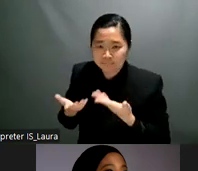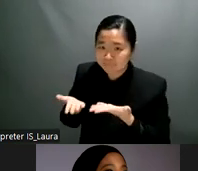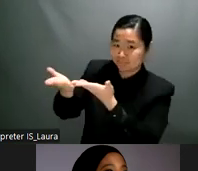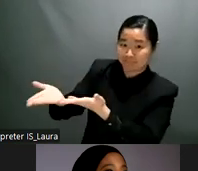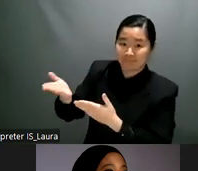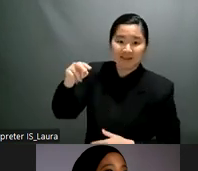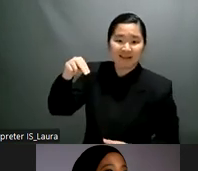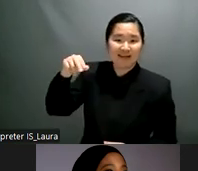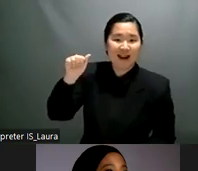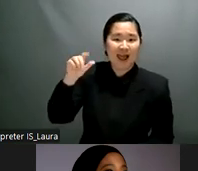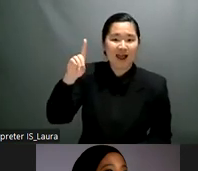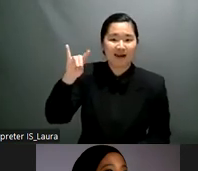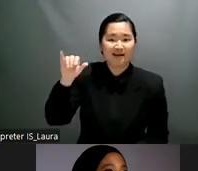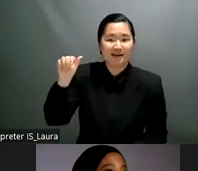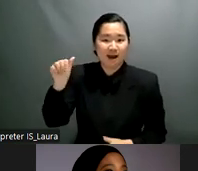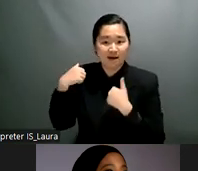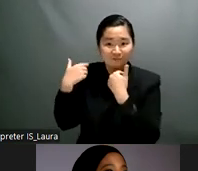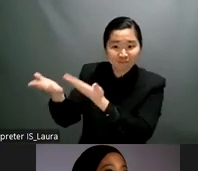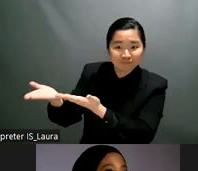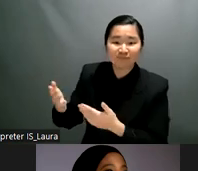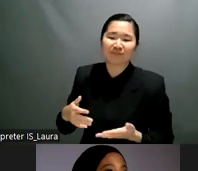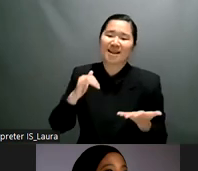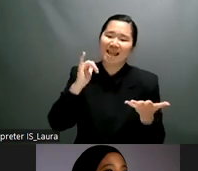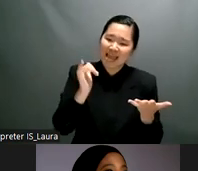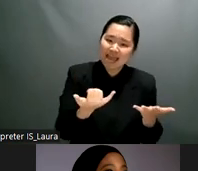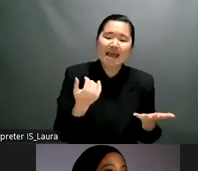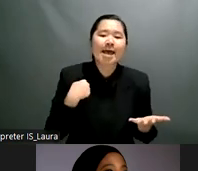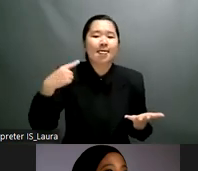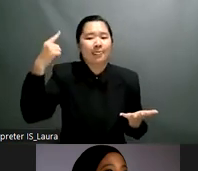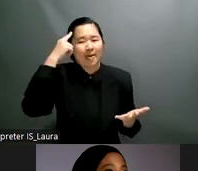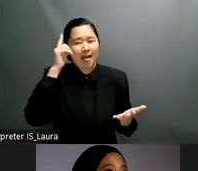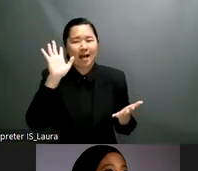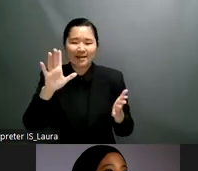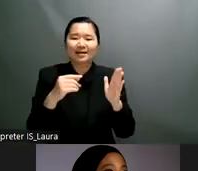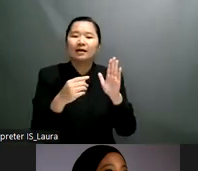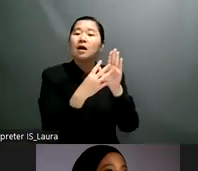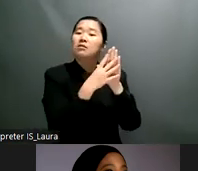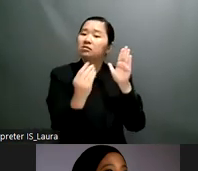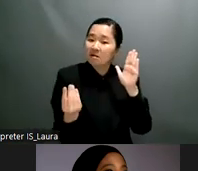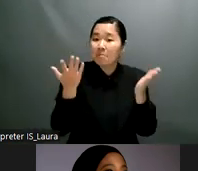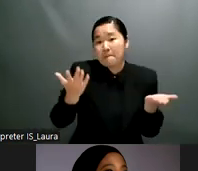had some community-based support also for example from greece where mobile services were developed